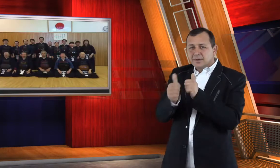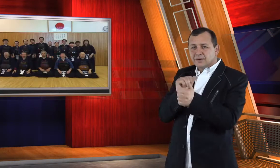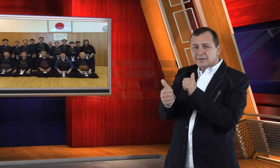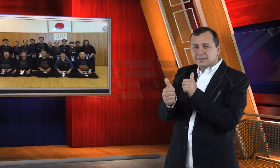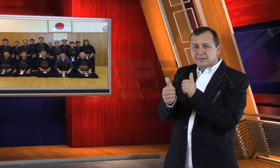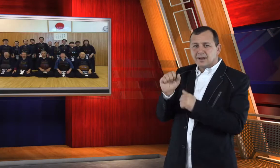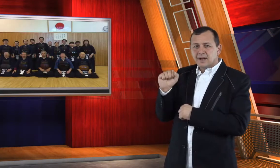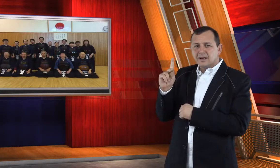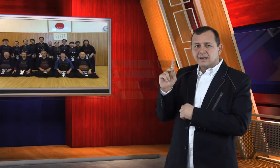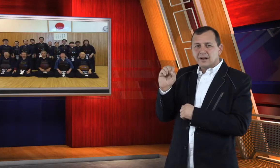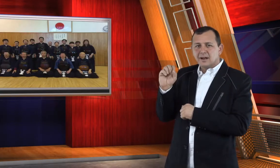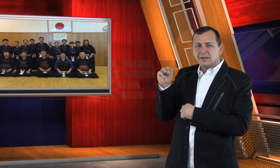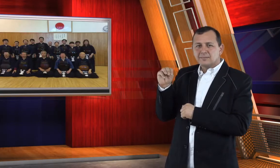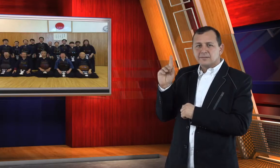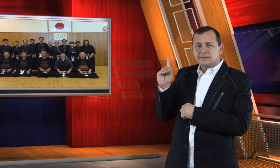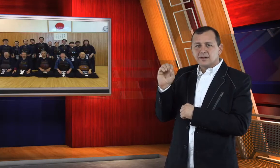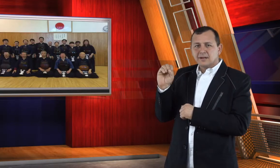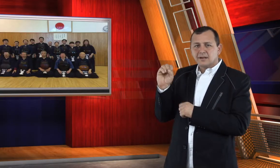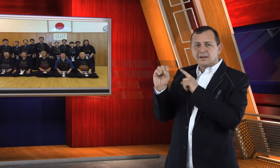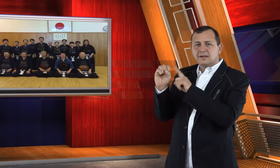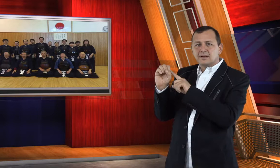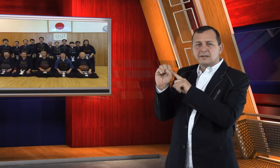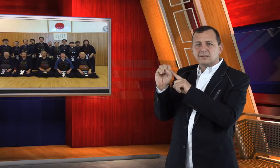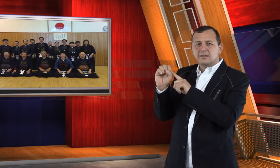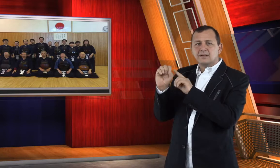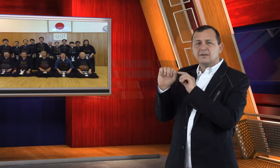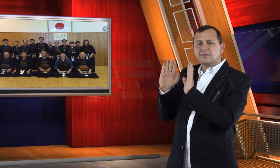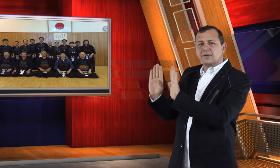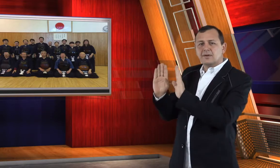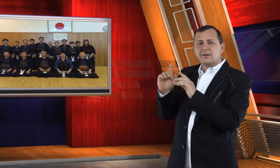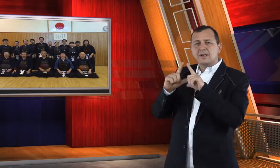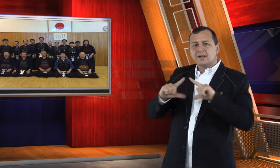The sport of Kendo is a modern form